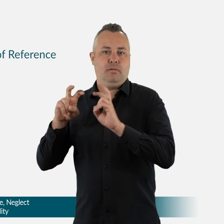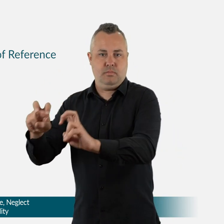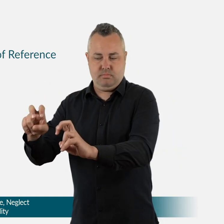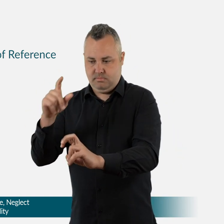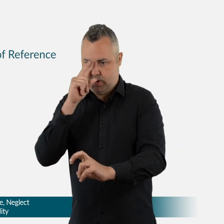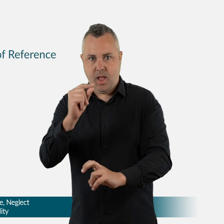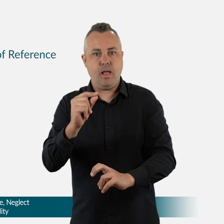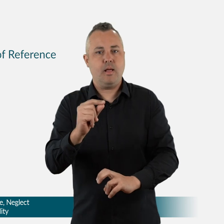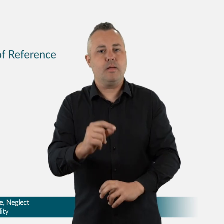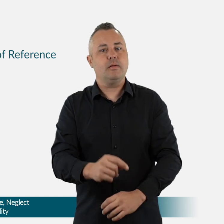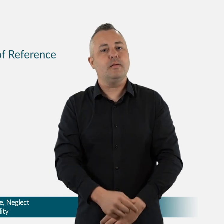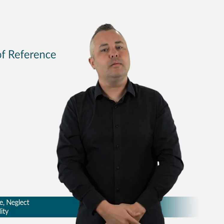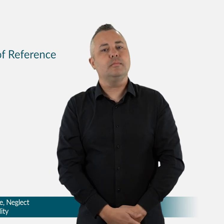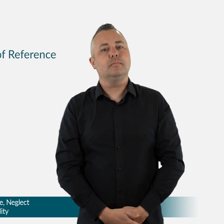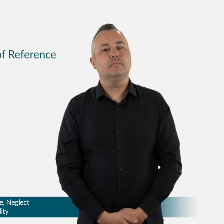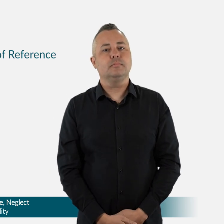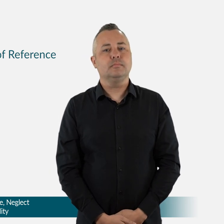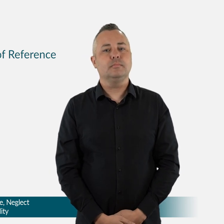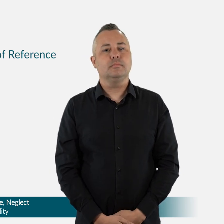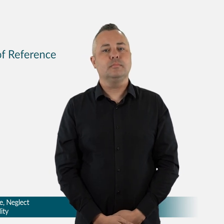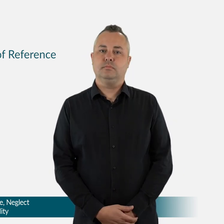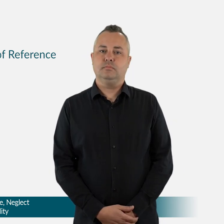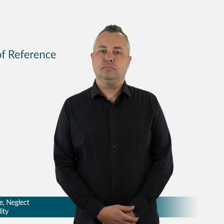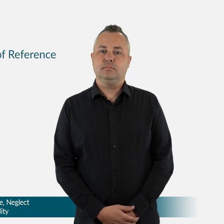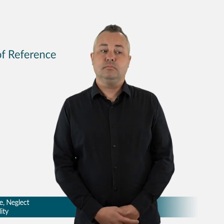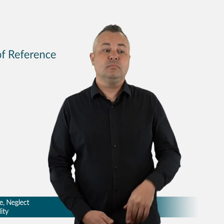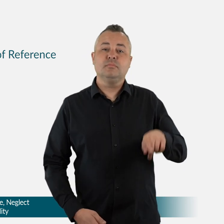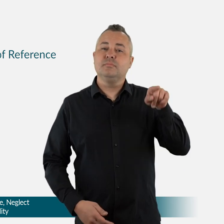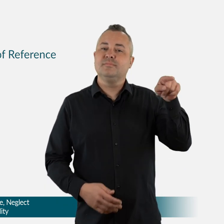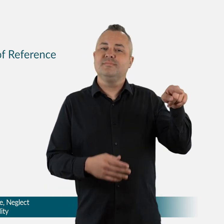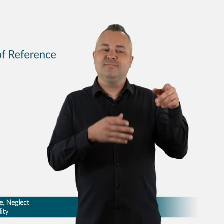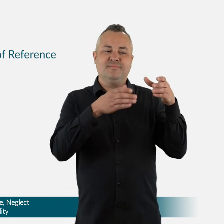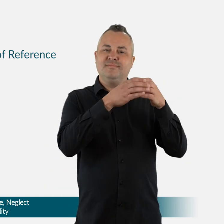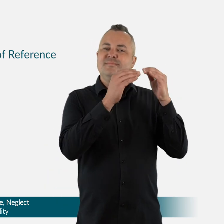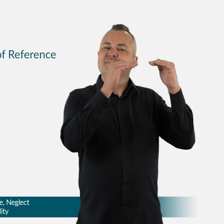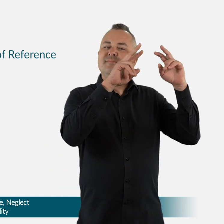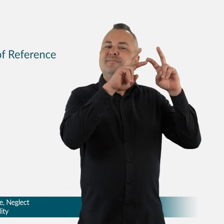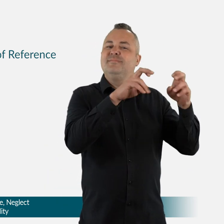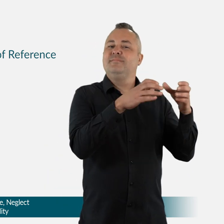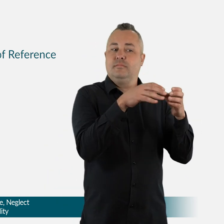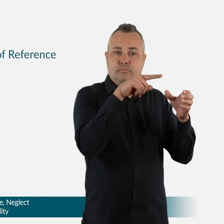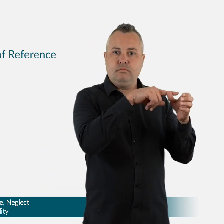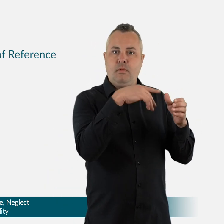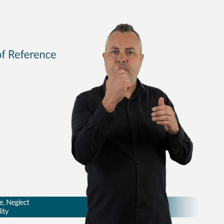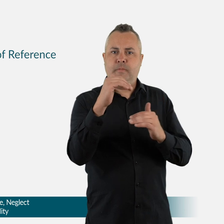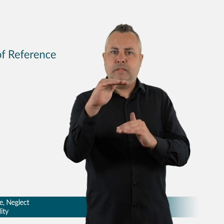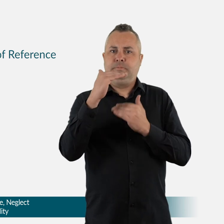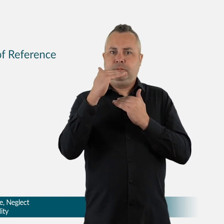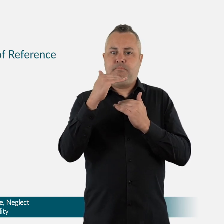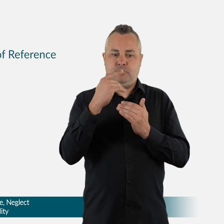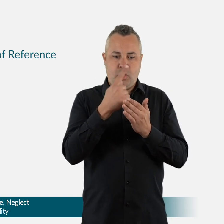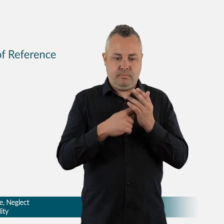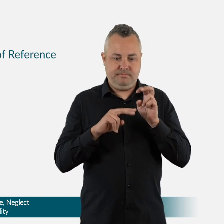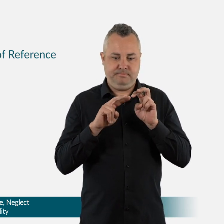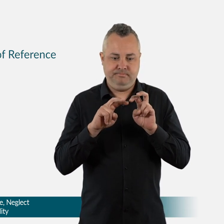into Violence, Abuse, Neglect and Exploitation of People with Disability in the 2019-20 Federal Budget.